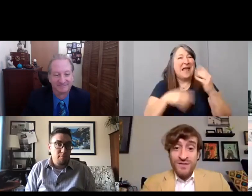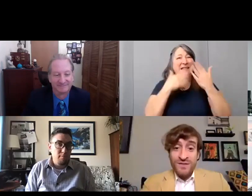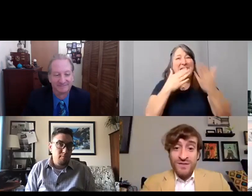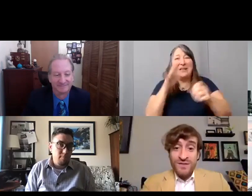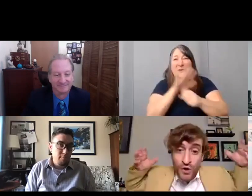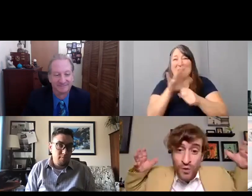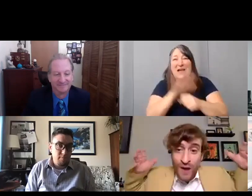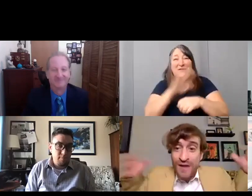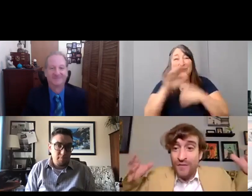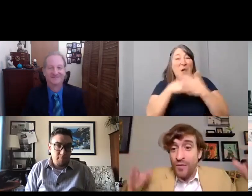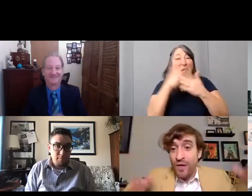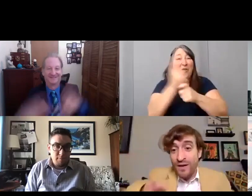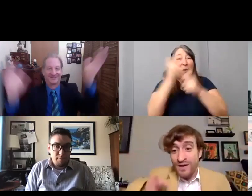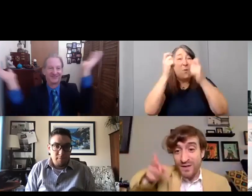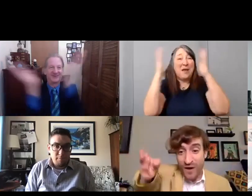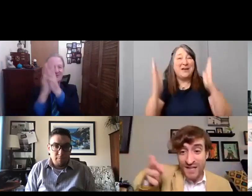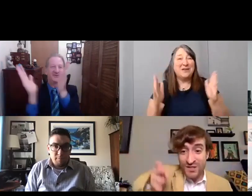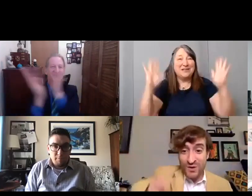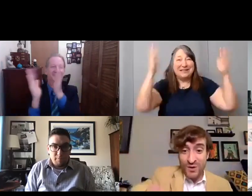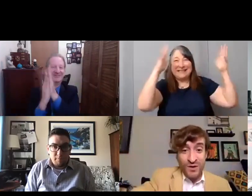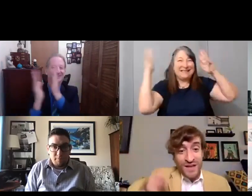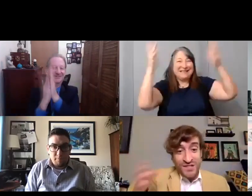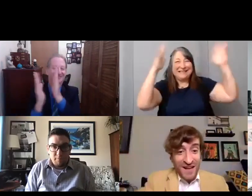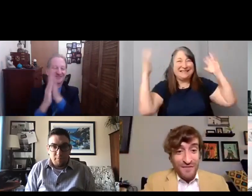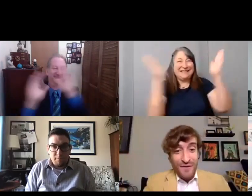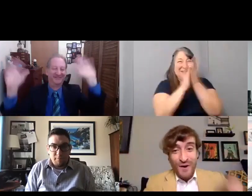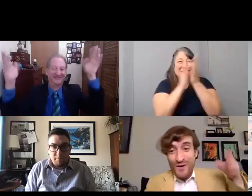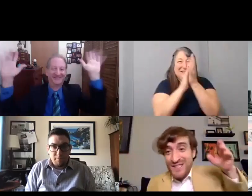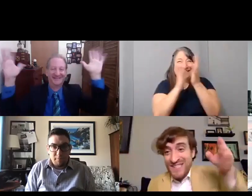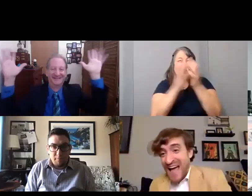a virtual round of applause to Rachel, Jennifer, Scott.